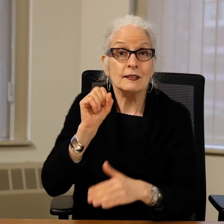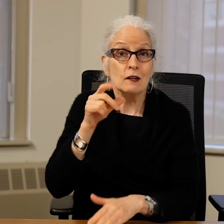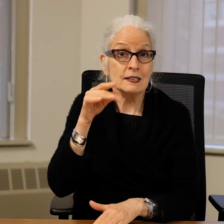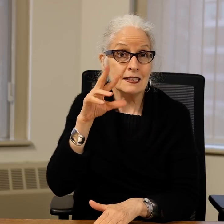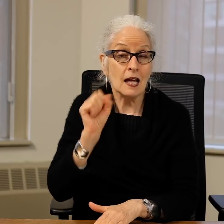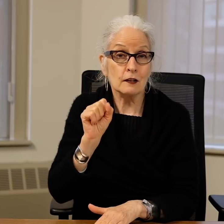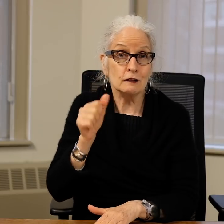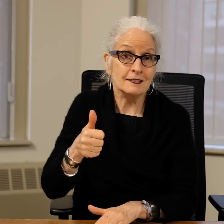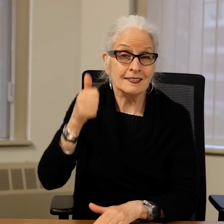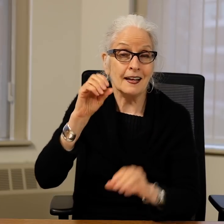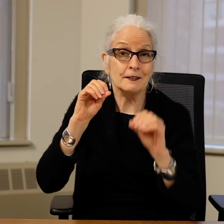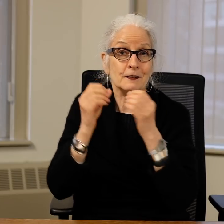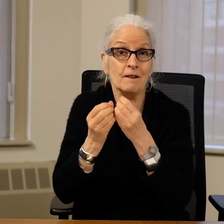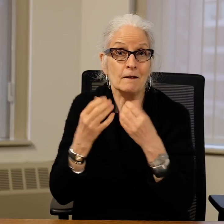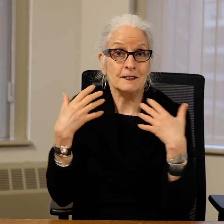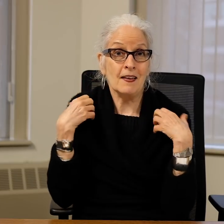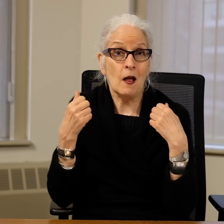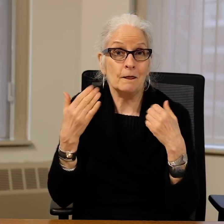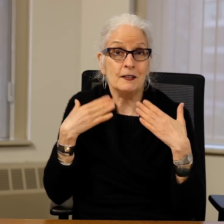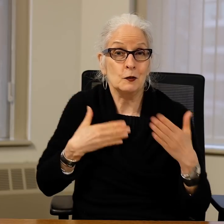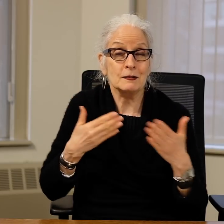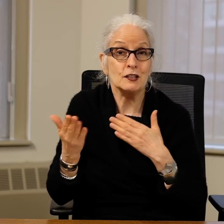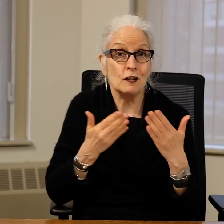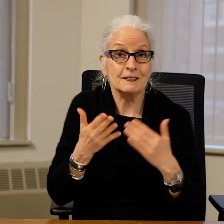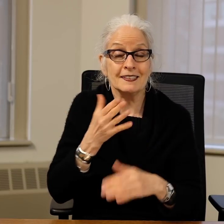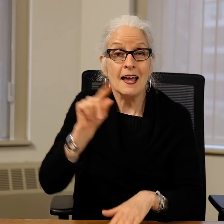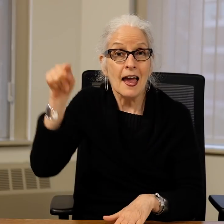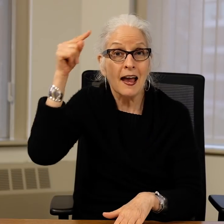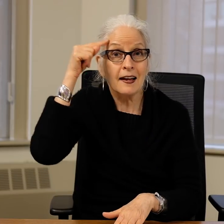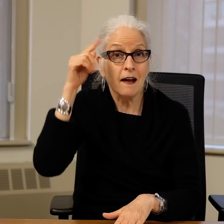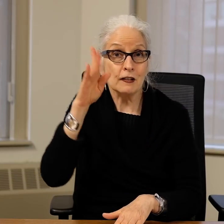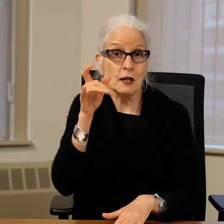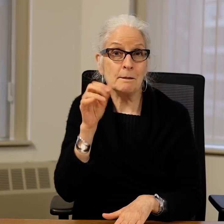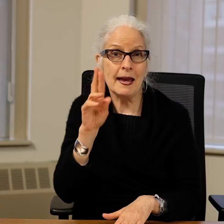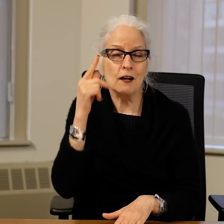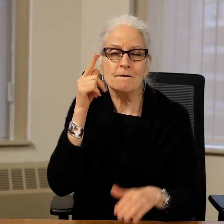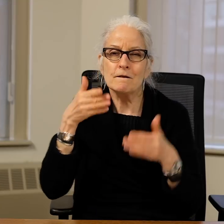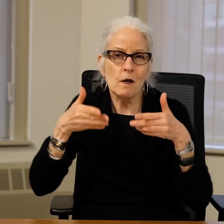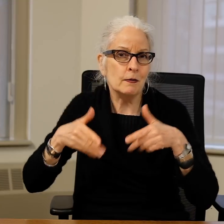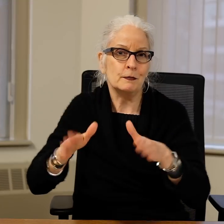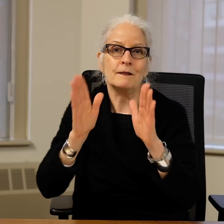I want to thank Secretary Sudders, the Executive Office of Health and Human Services and Governor